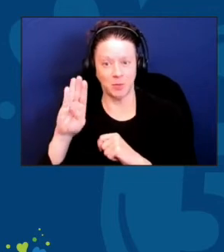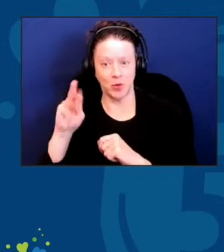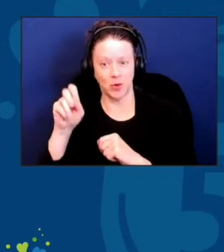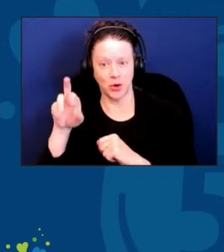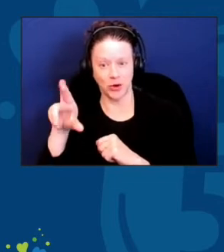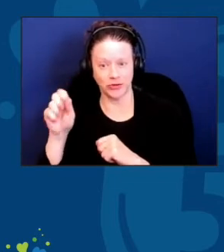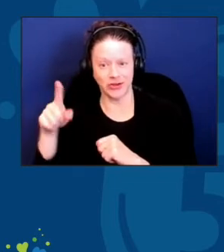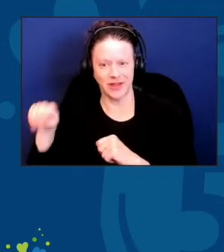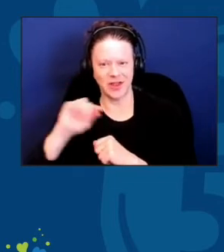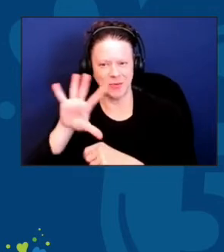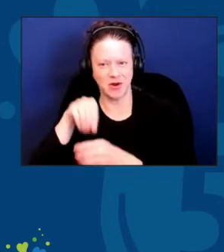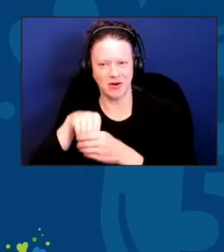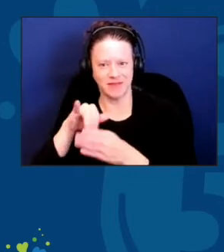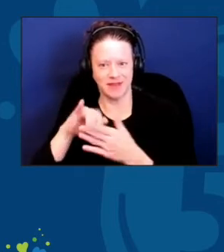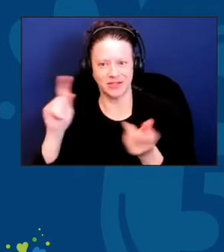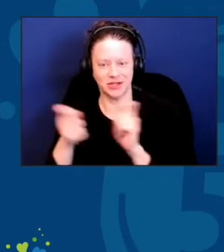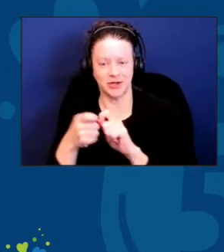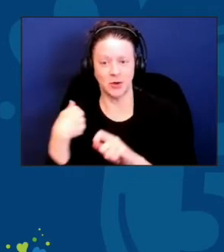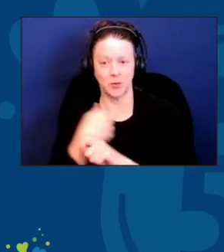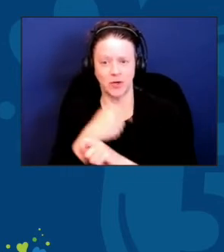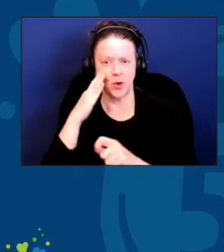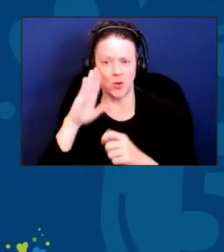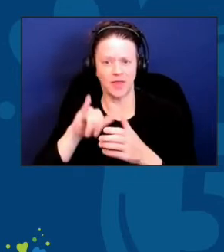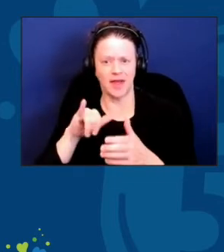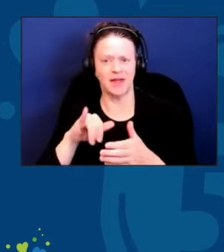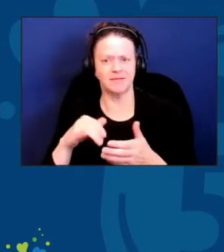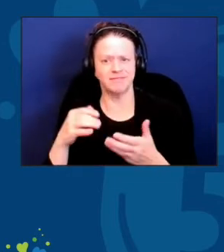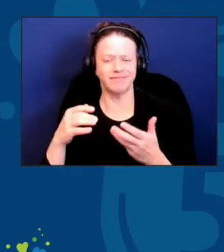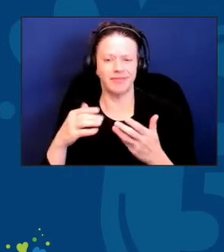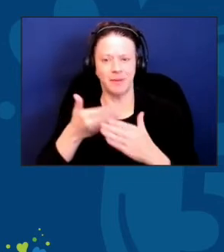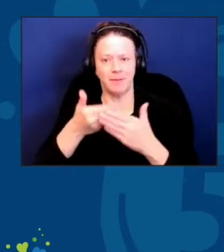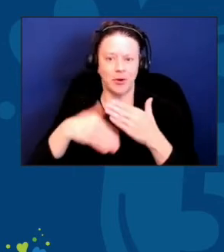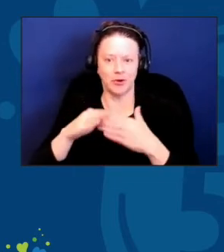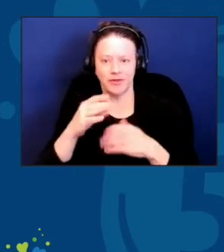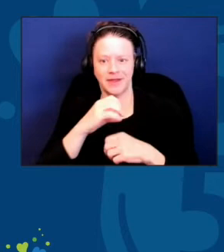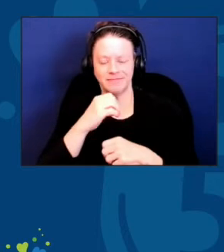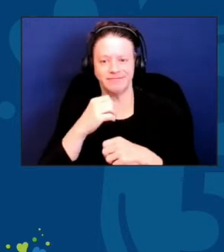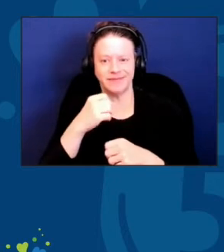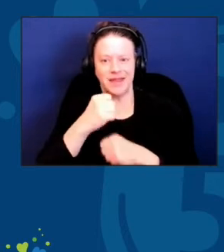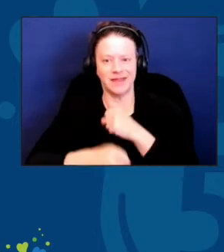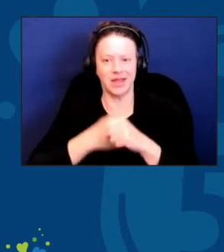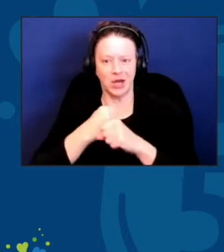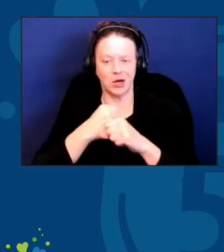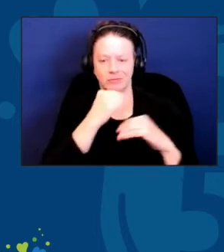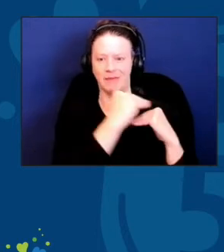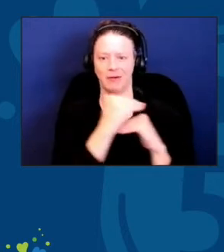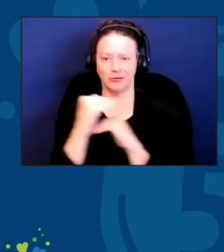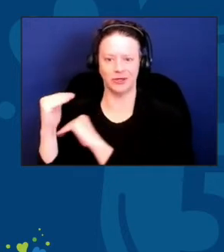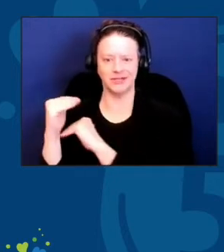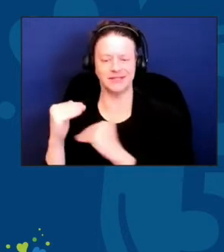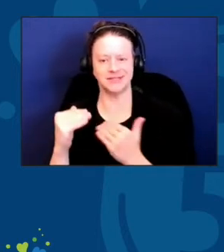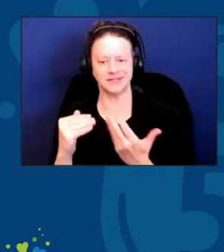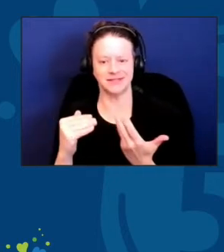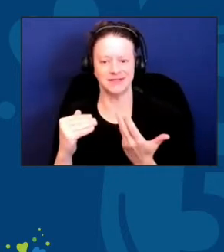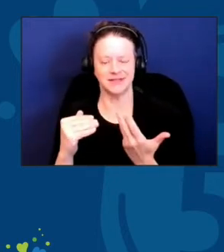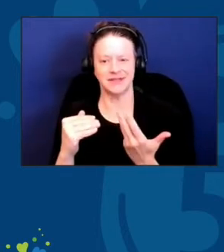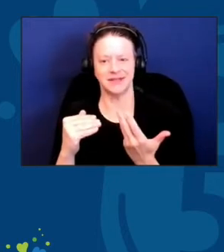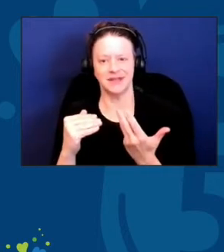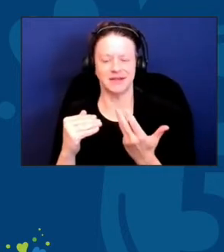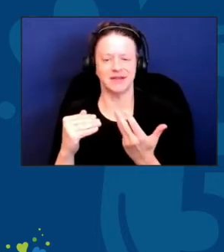We know that the birth year boundaries are often debated, but most agree that the oldest Gen X is about 57 years old.